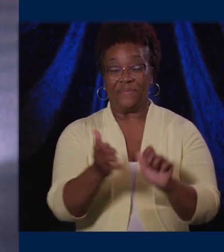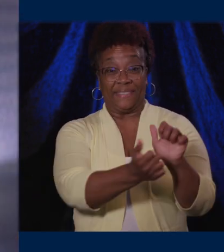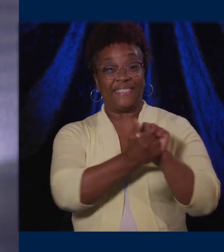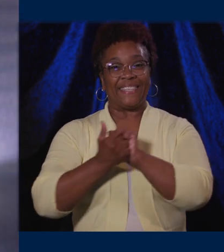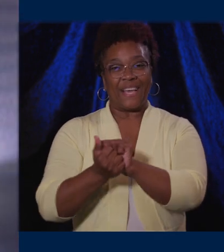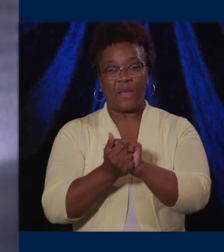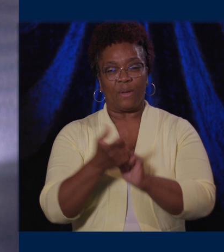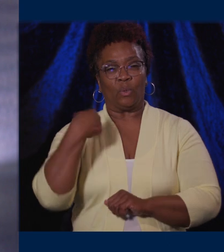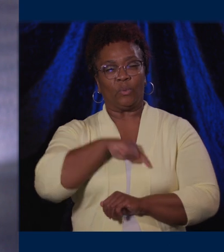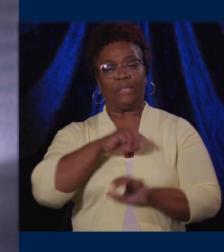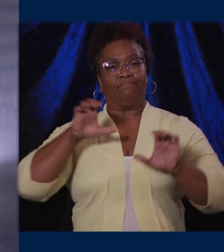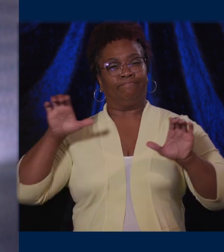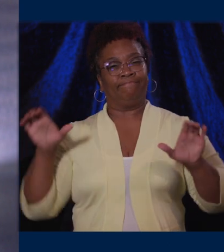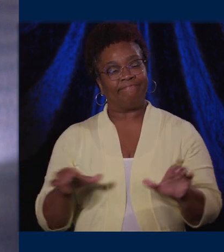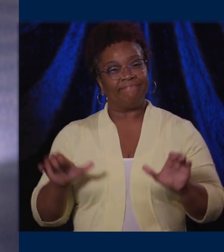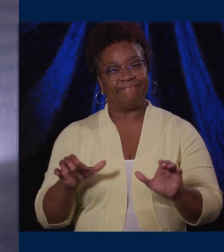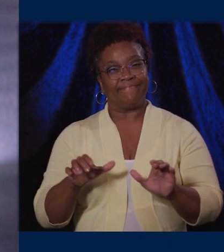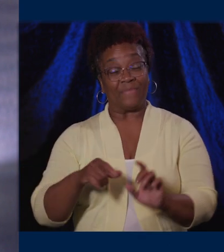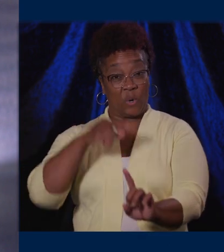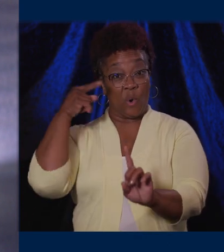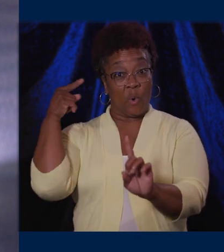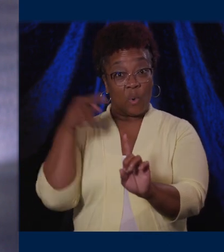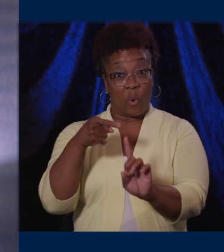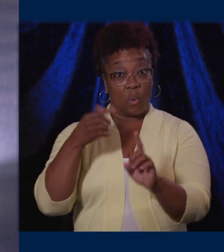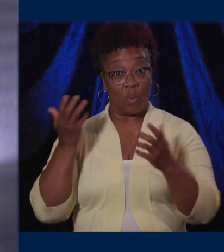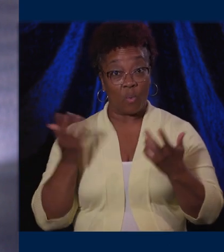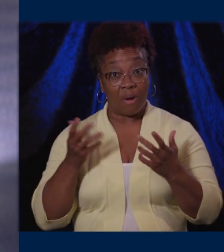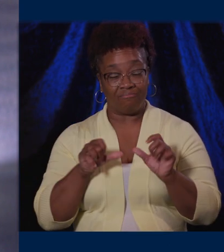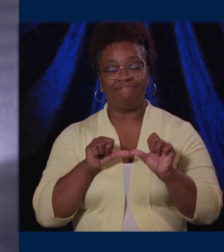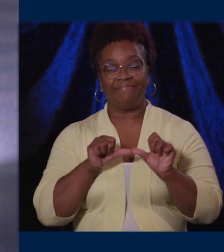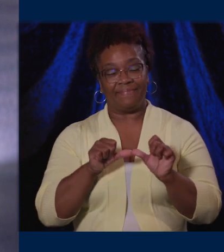awareness, and toward a sustainable future through climate action.